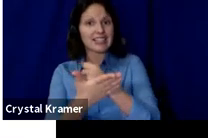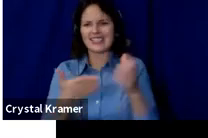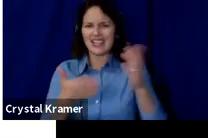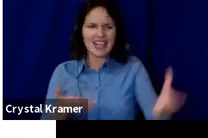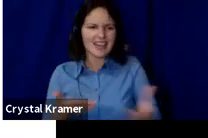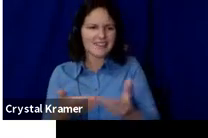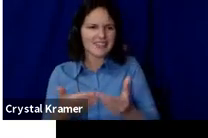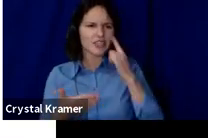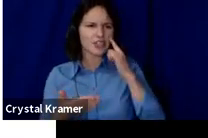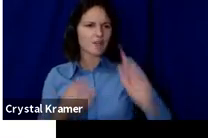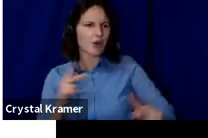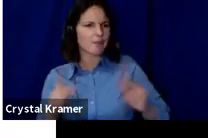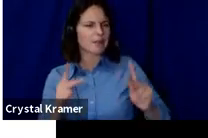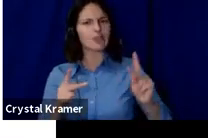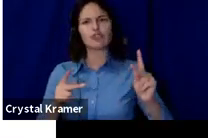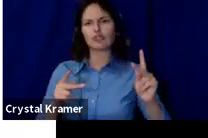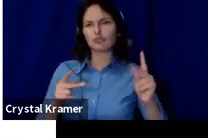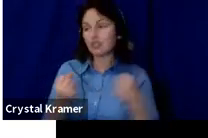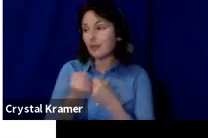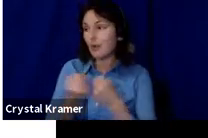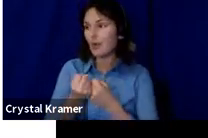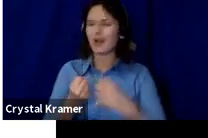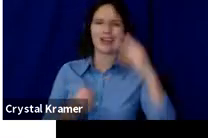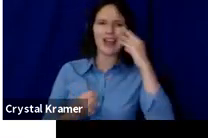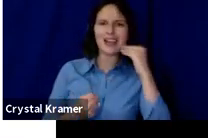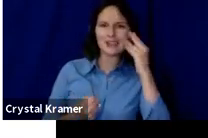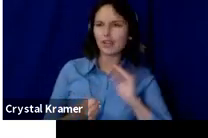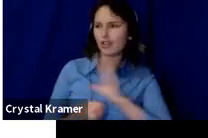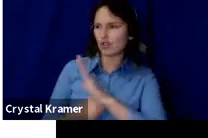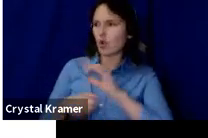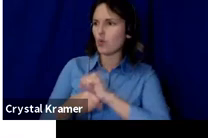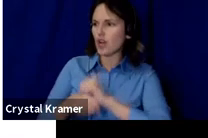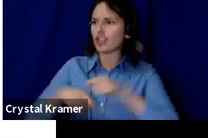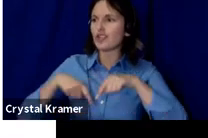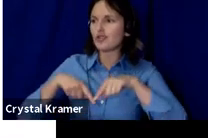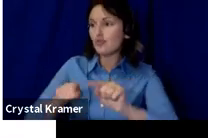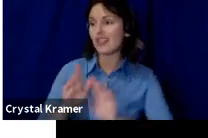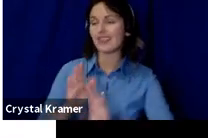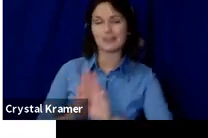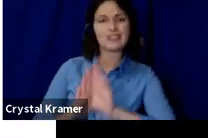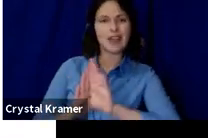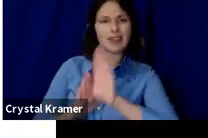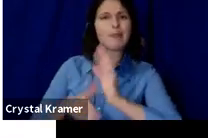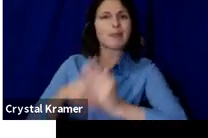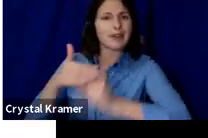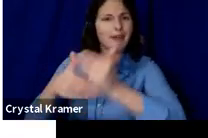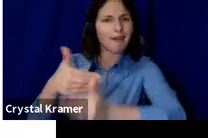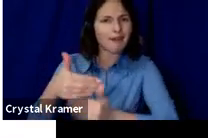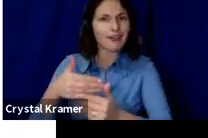development process, so use the pitch video as a chance to showcase what you're doing.